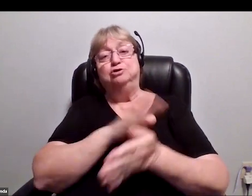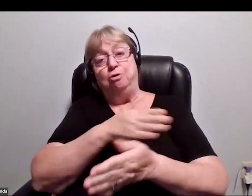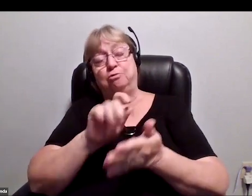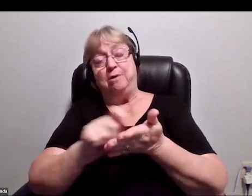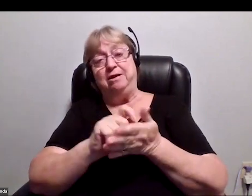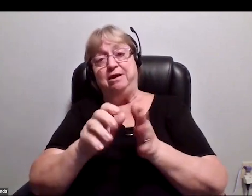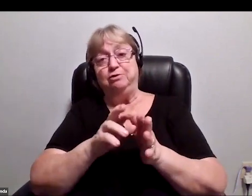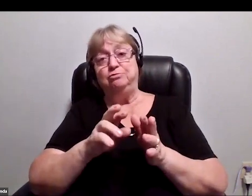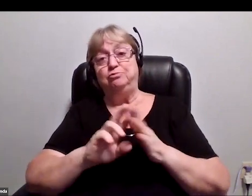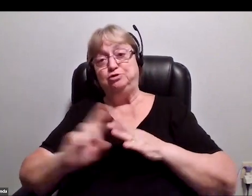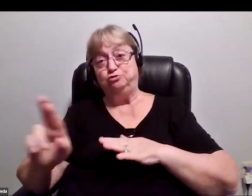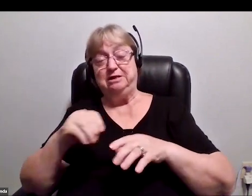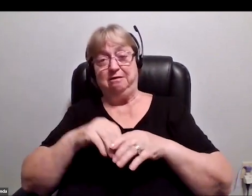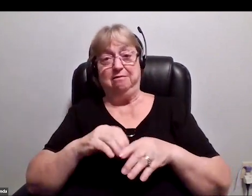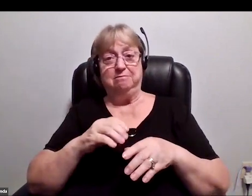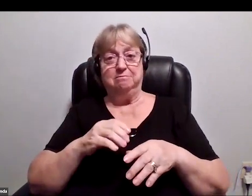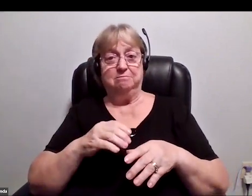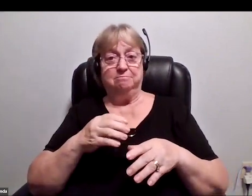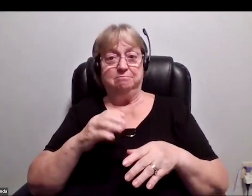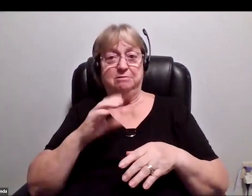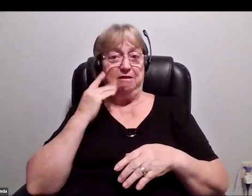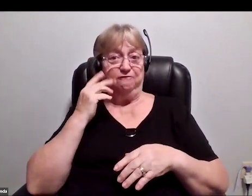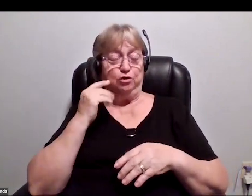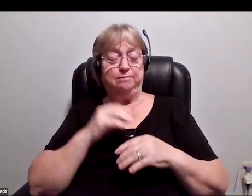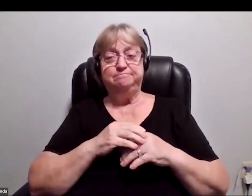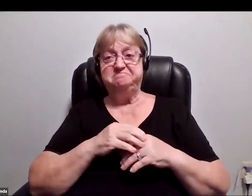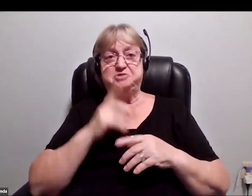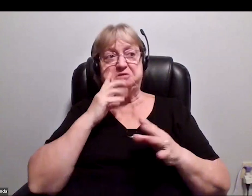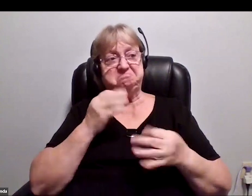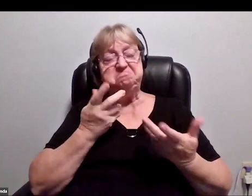and I decided I'd still go to it, so I'd just spent about 10 days